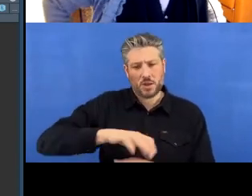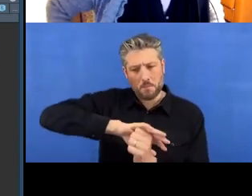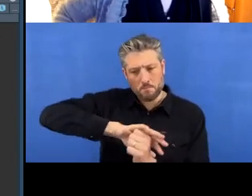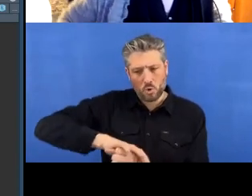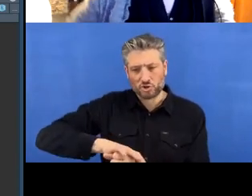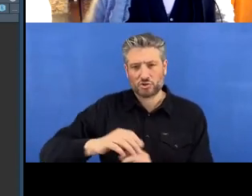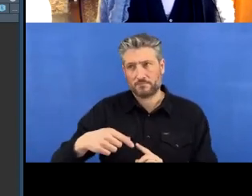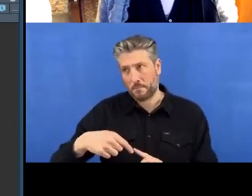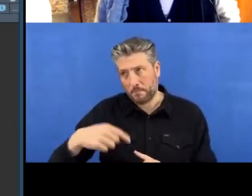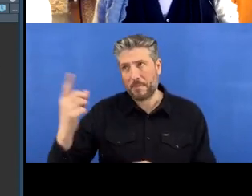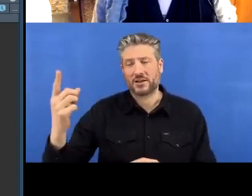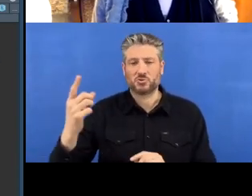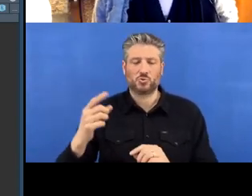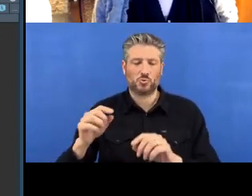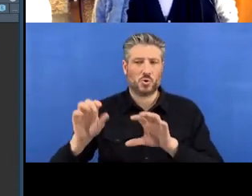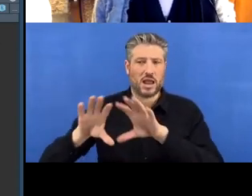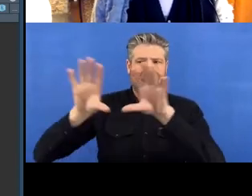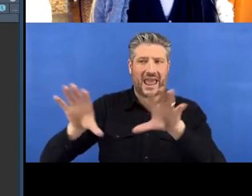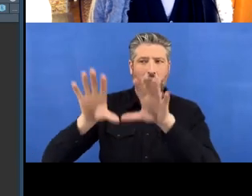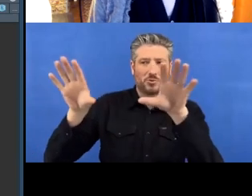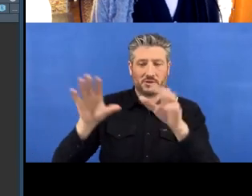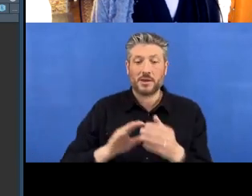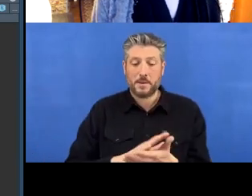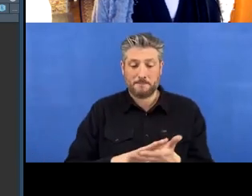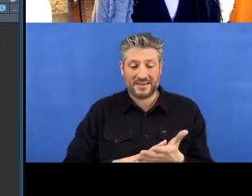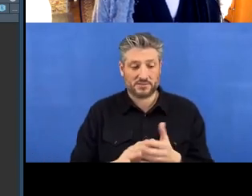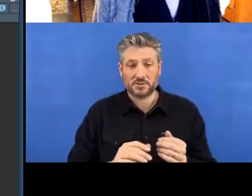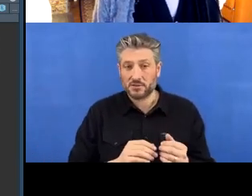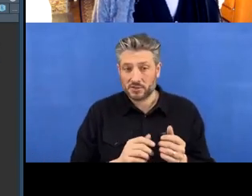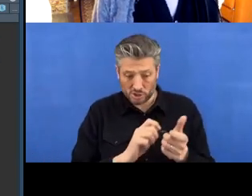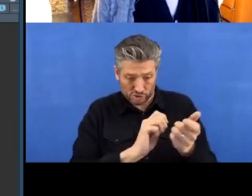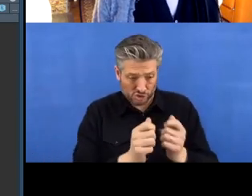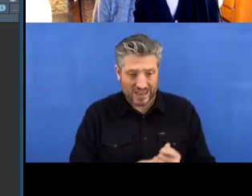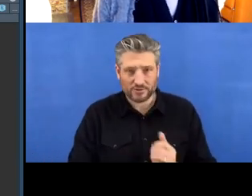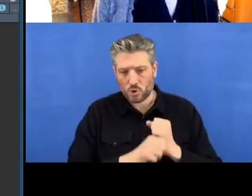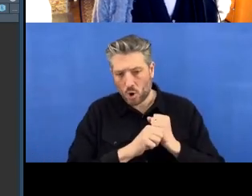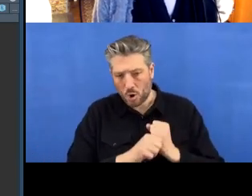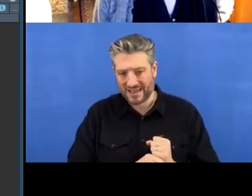commits, sending our changes to our online cloud repository.